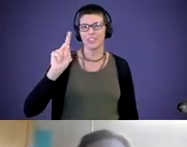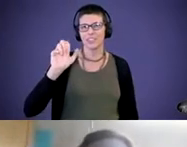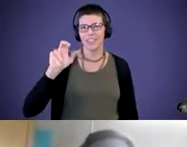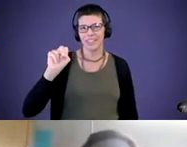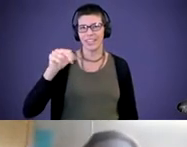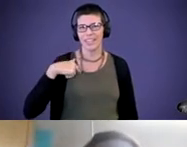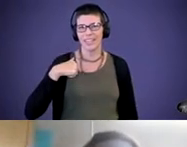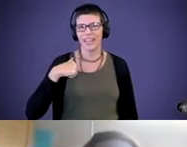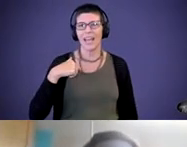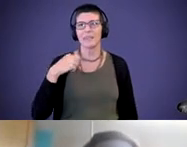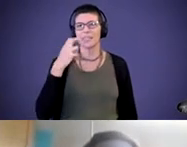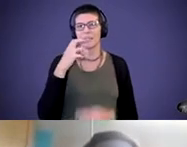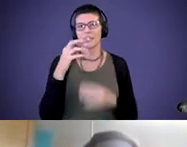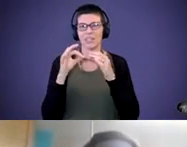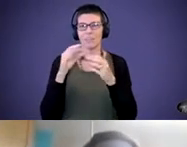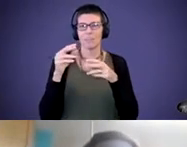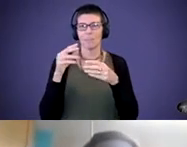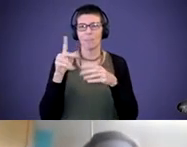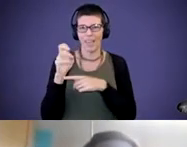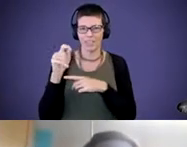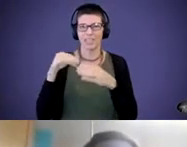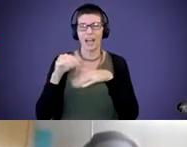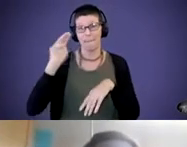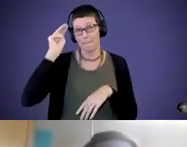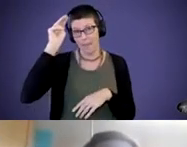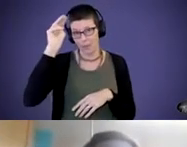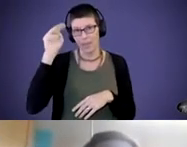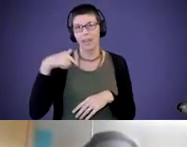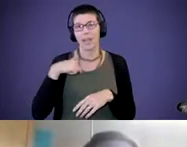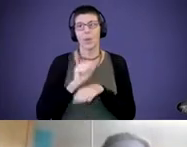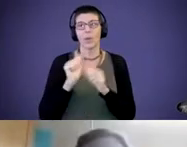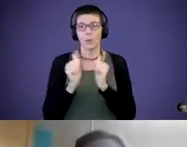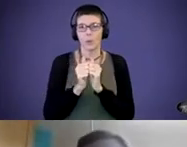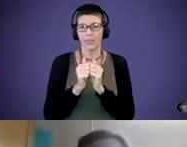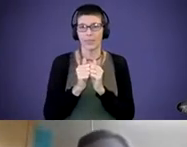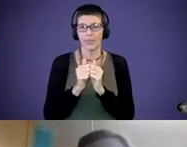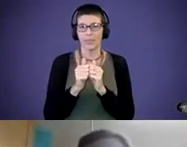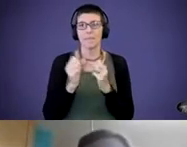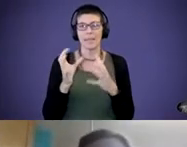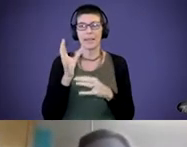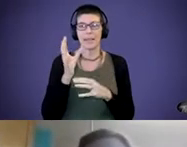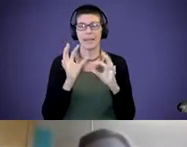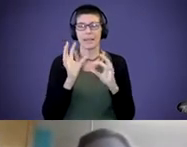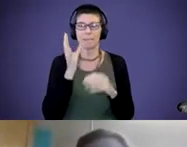pathologist at Imua Family Services on Maui. And so I work with a lot of parents of children